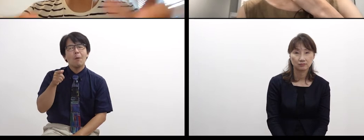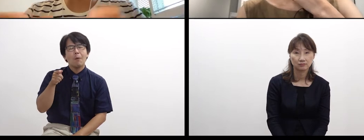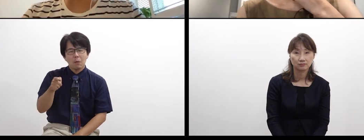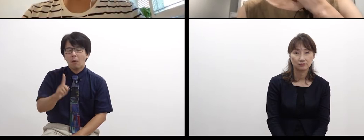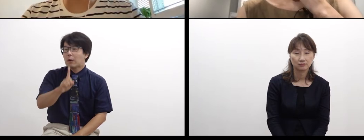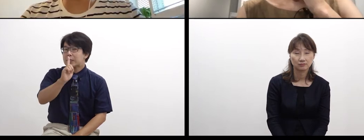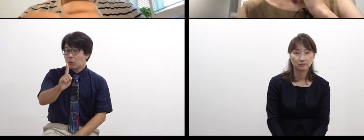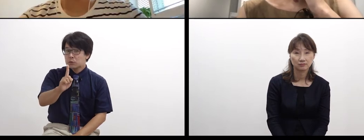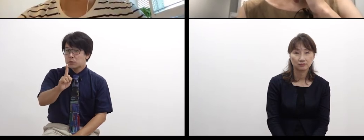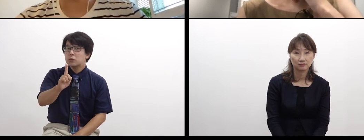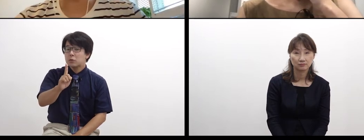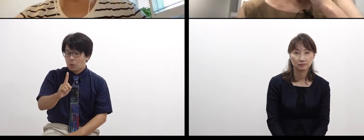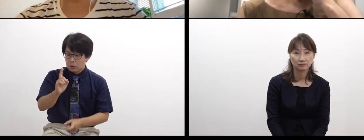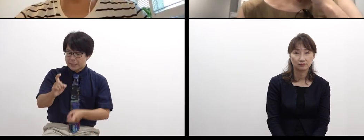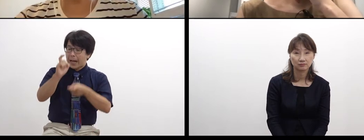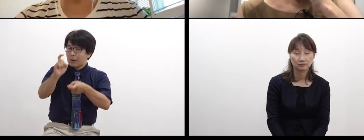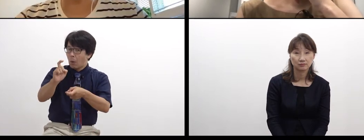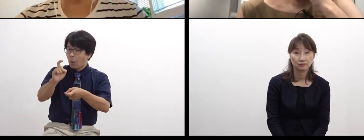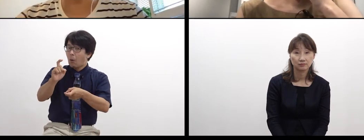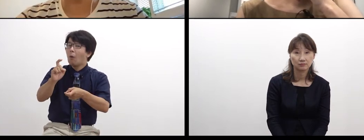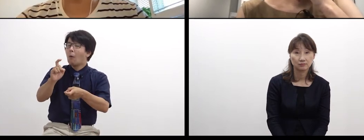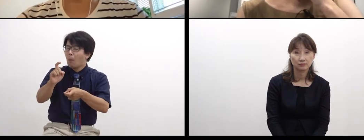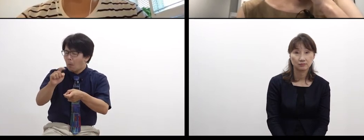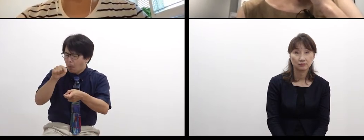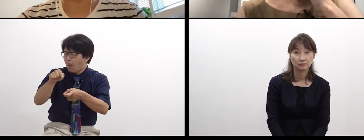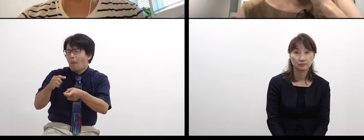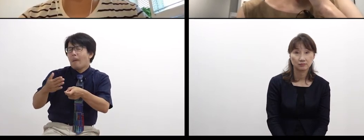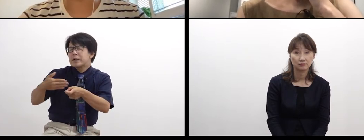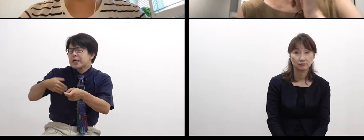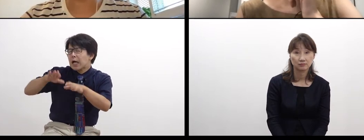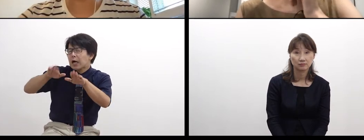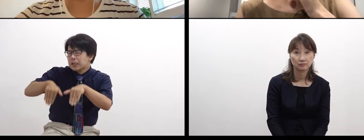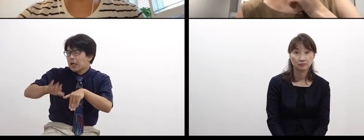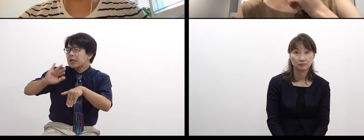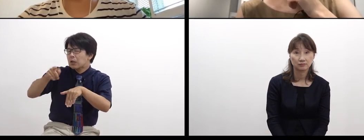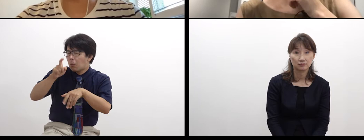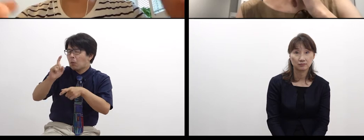Even if we don’t know the direct word, we have many paths